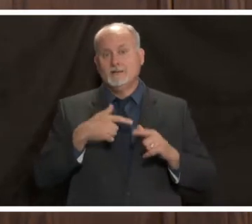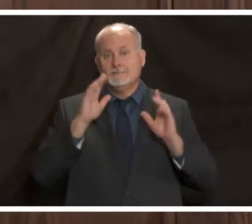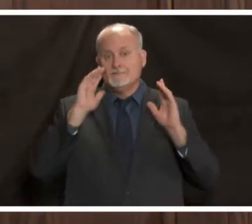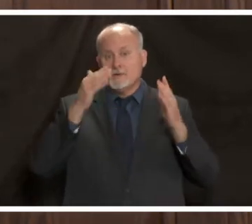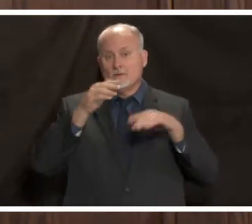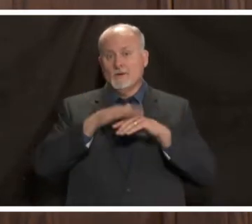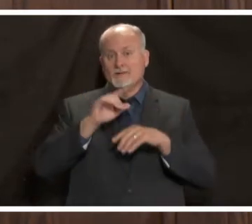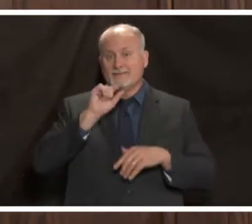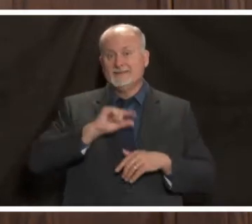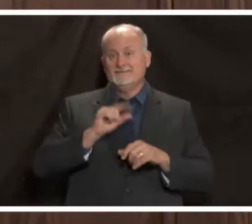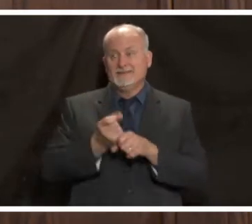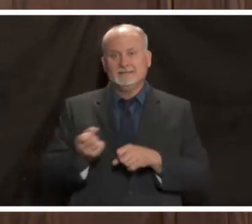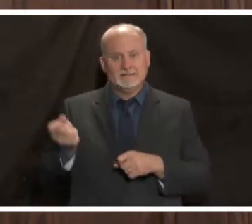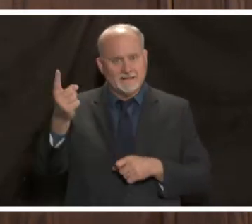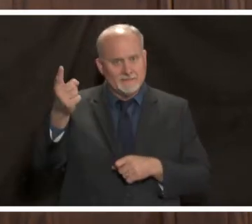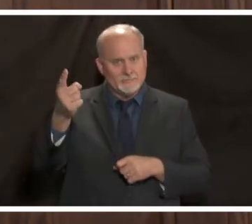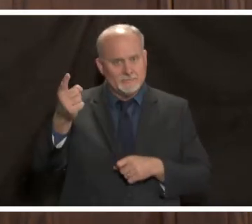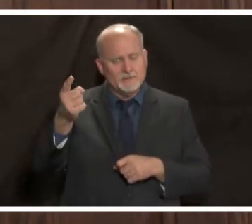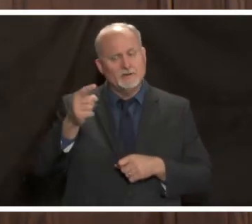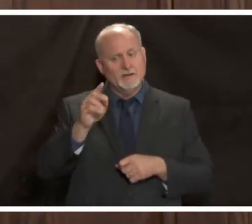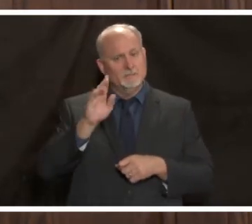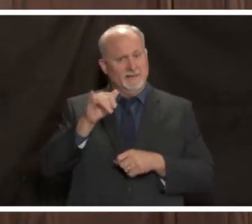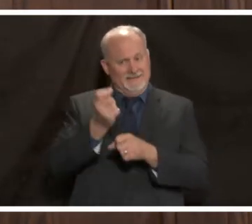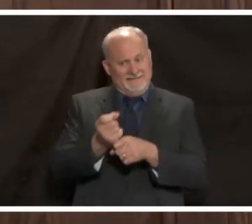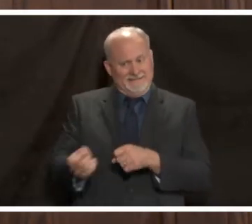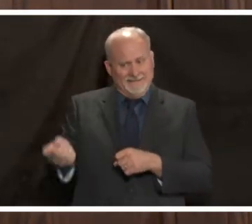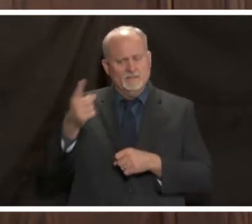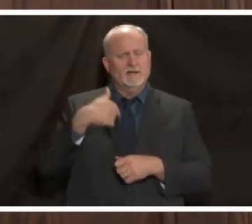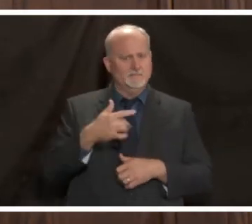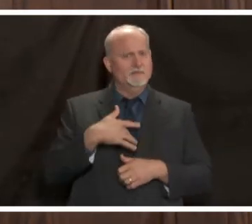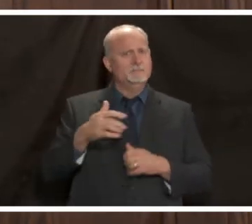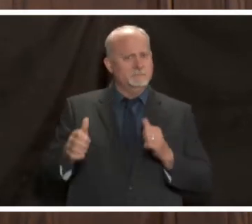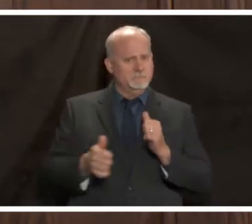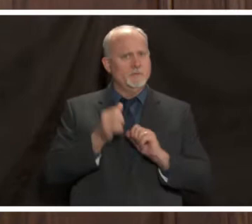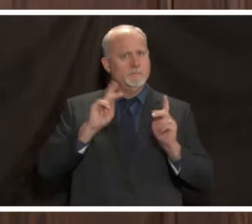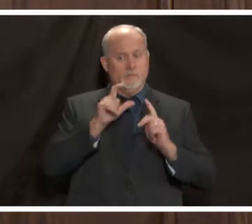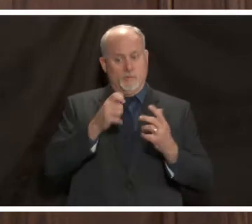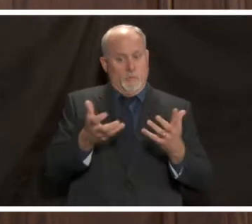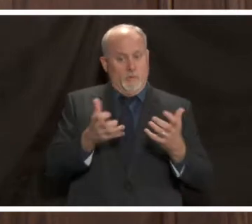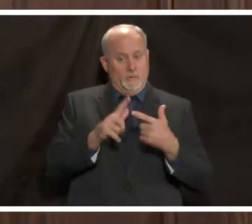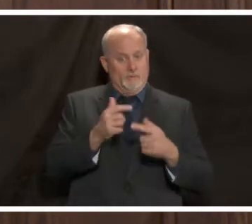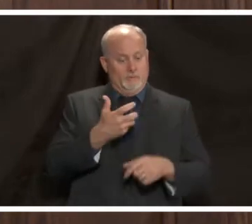i think by that time the vast majority of people who want to get a vaccine will have it